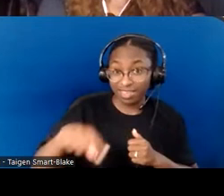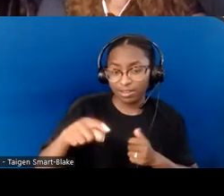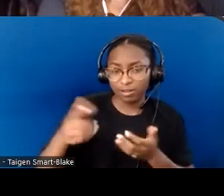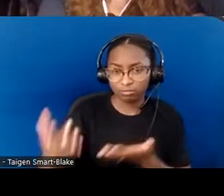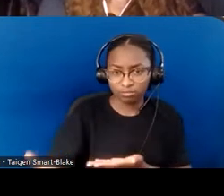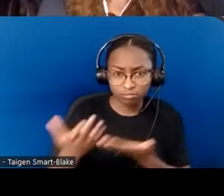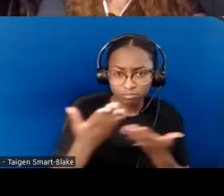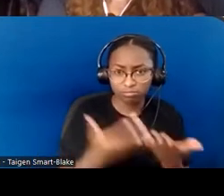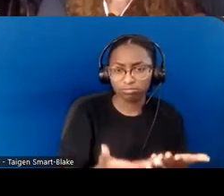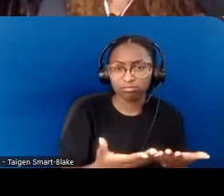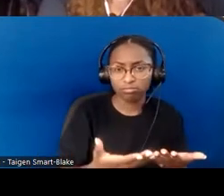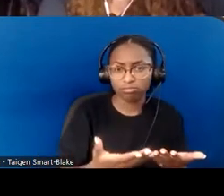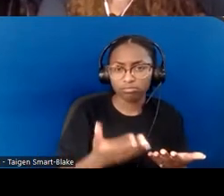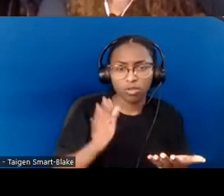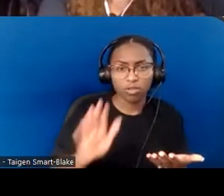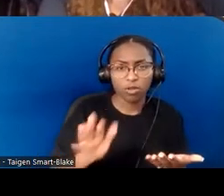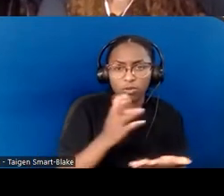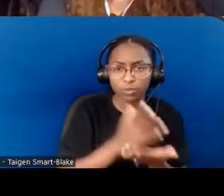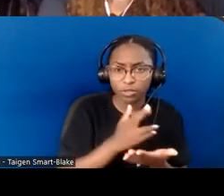in terms of the changes that are going to be made.